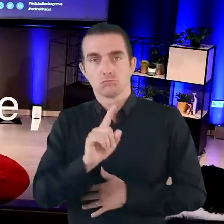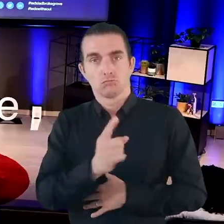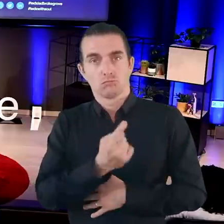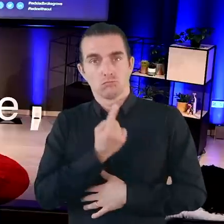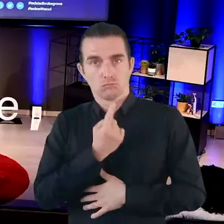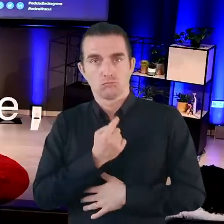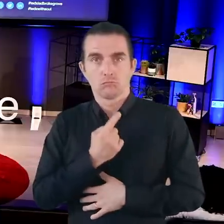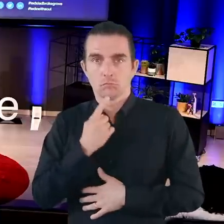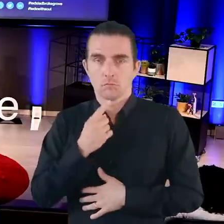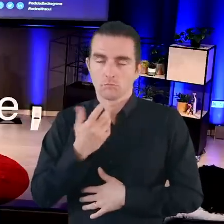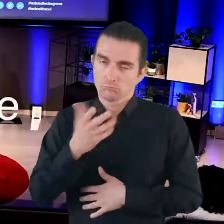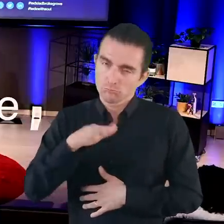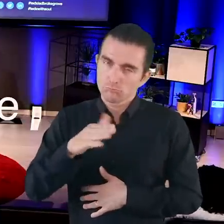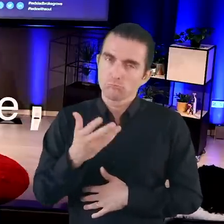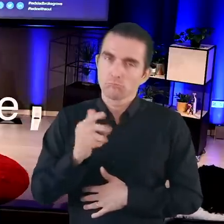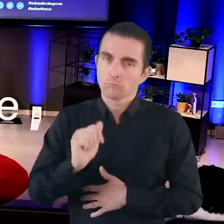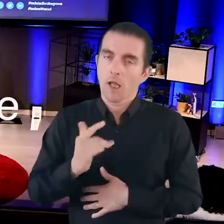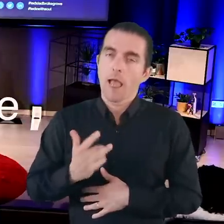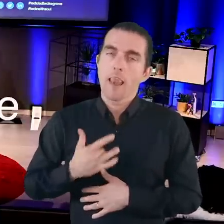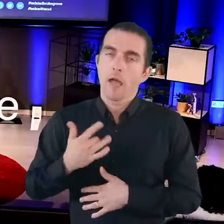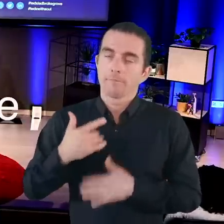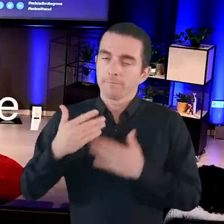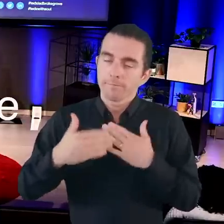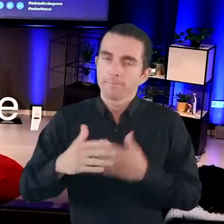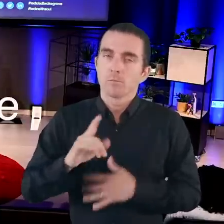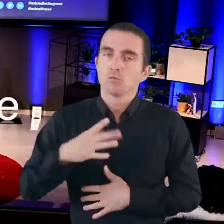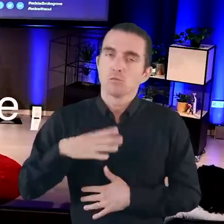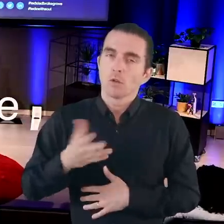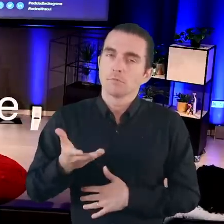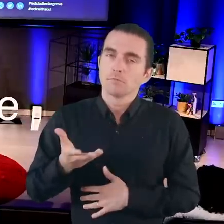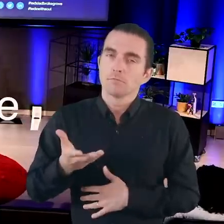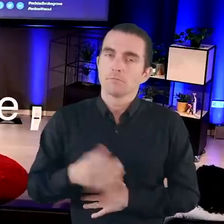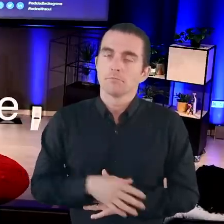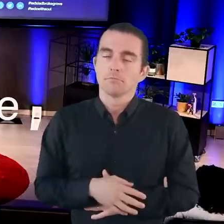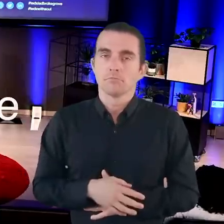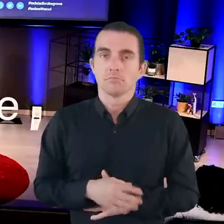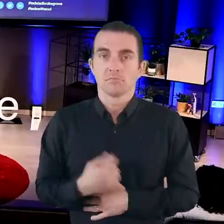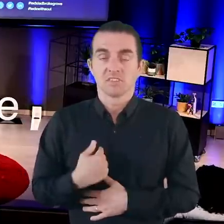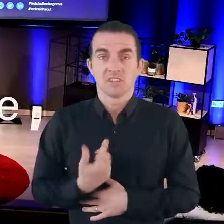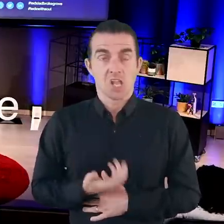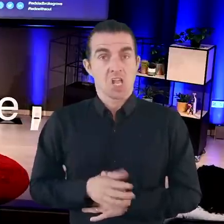He turns around to me and he says: “Jason, what do you want to do with your life?”